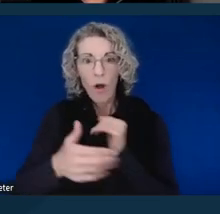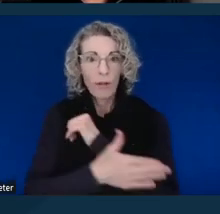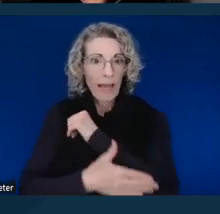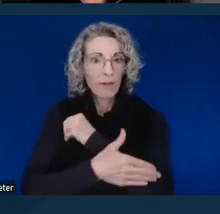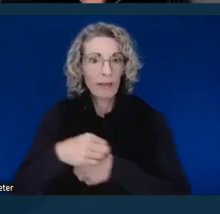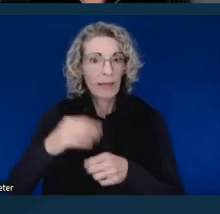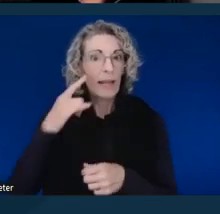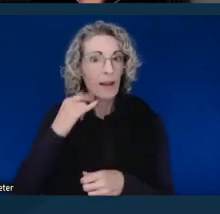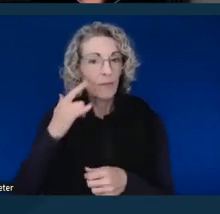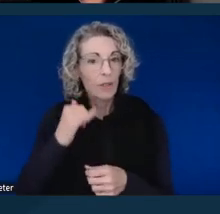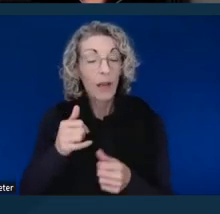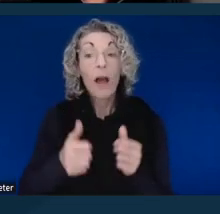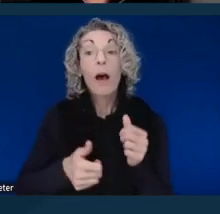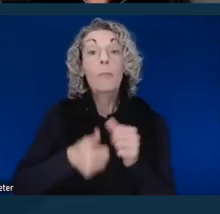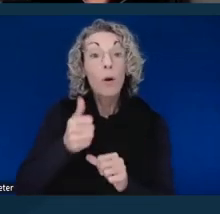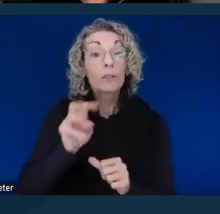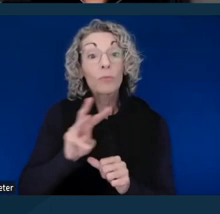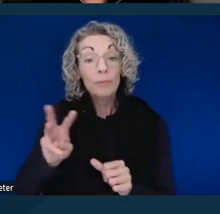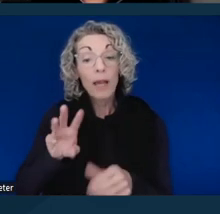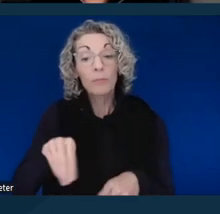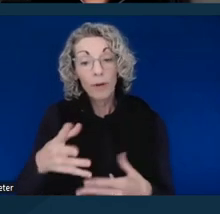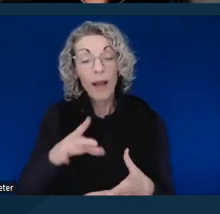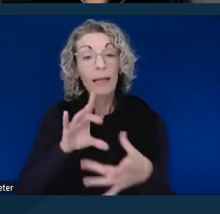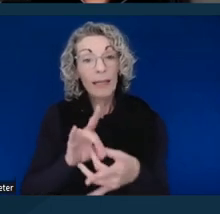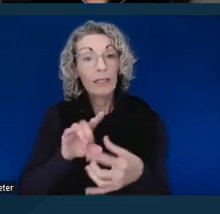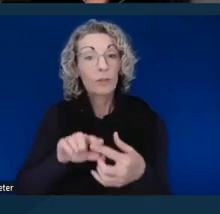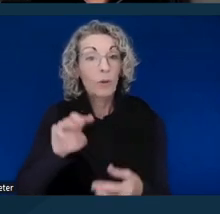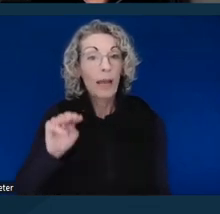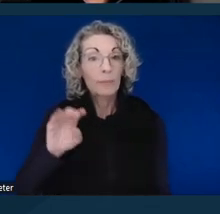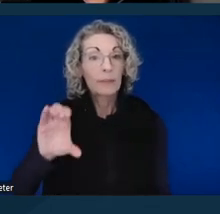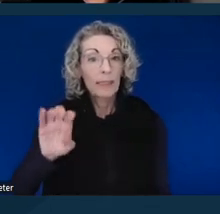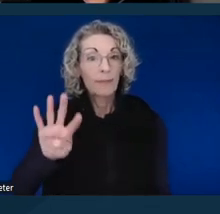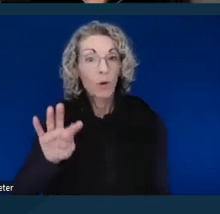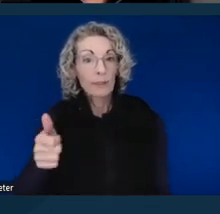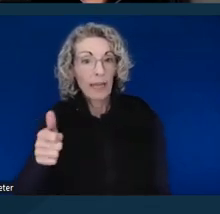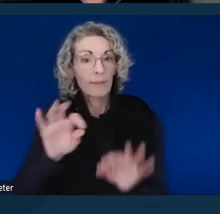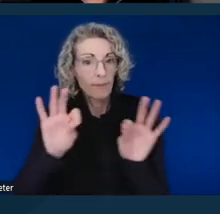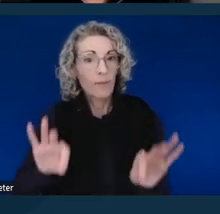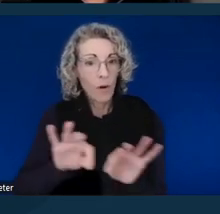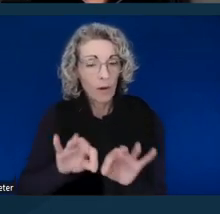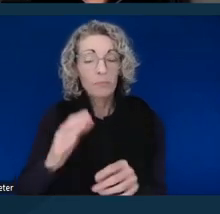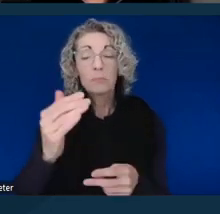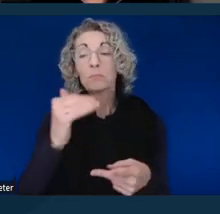to the Judicial Council form, the MC-410 form. Some of them reference or provide a link